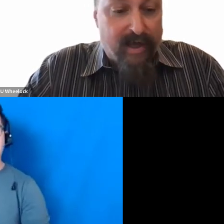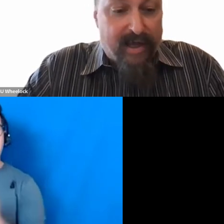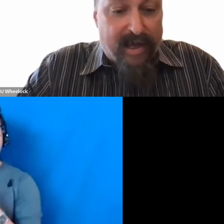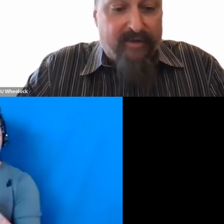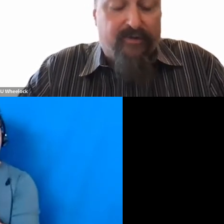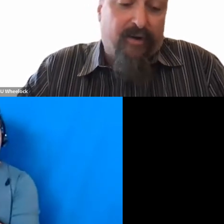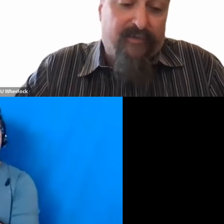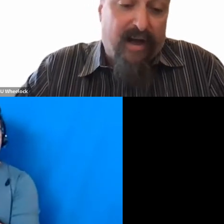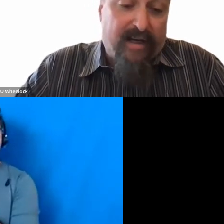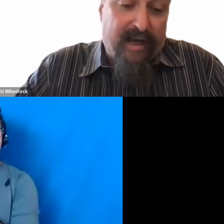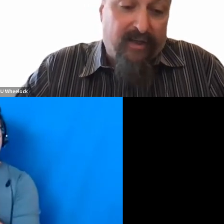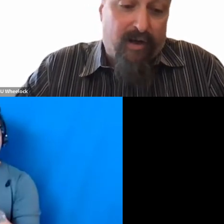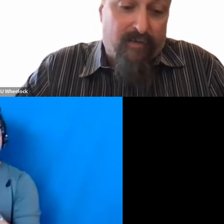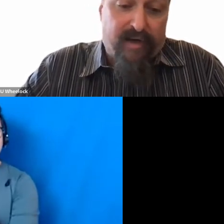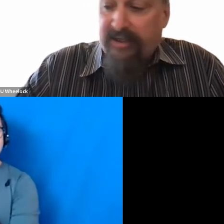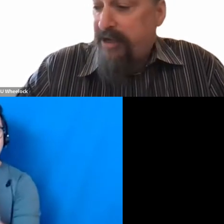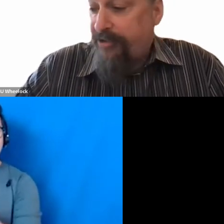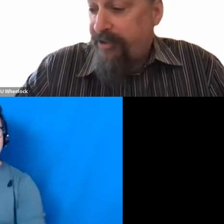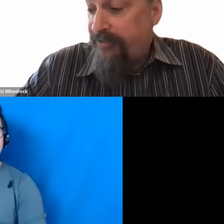and is a certified K 12 Reading Specialist.